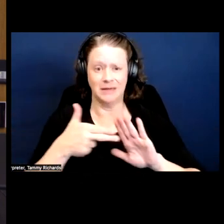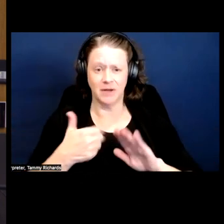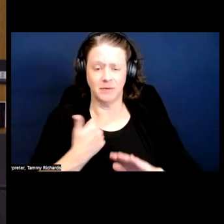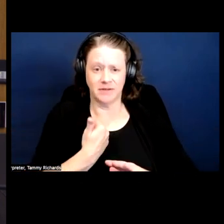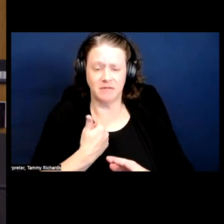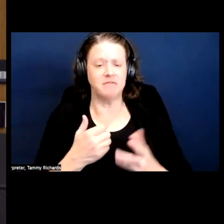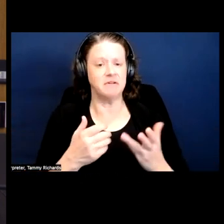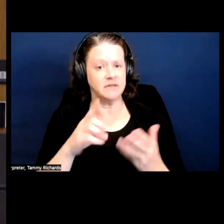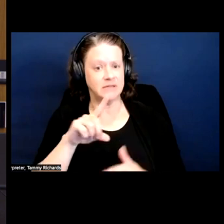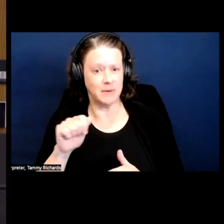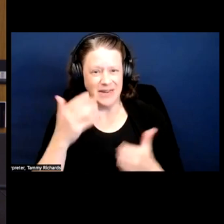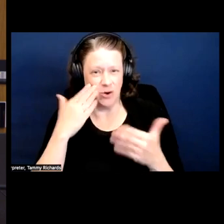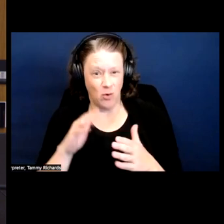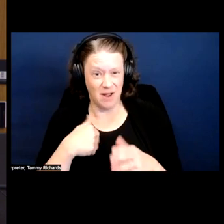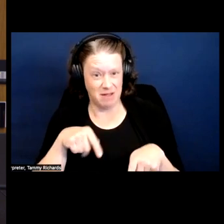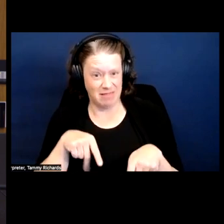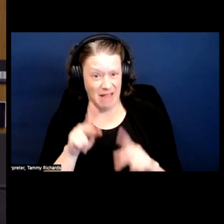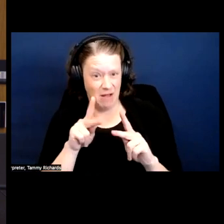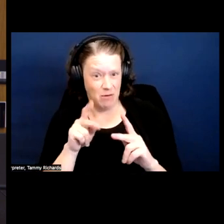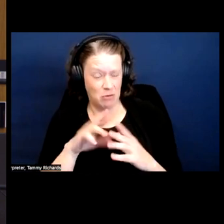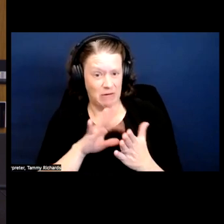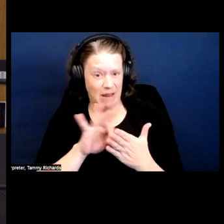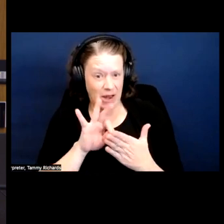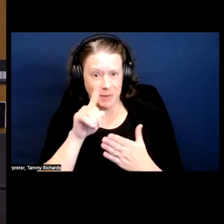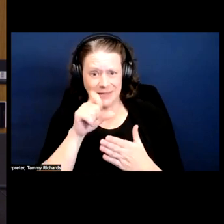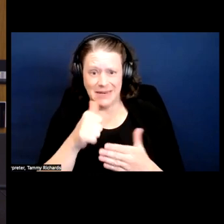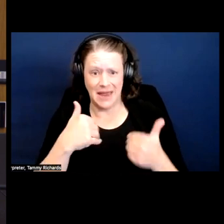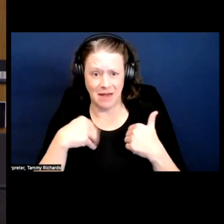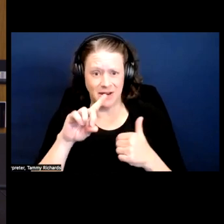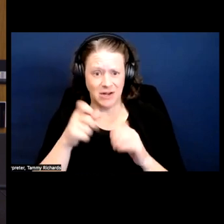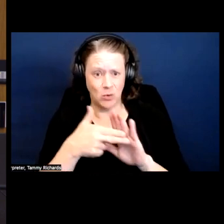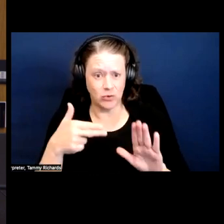if I was allowed and I didn't know if it counted, because I didn't have a diagnosis and I wasn't